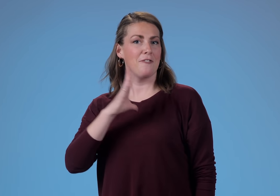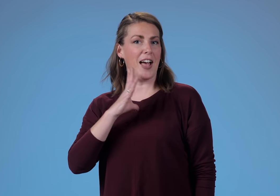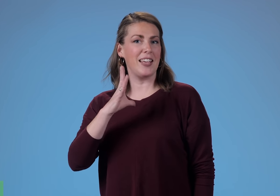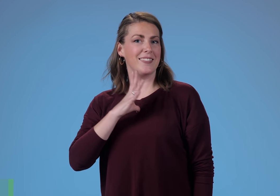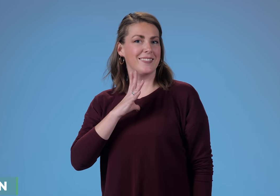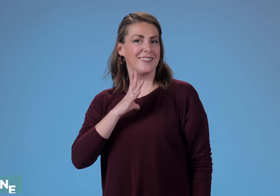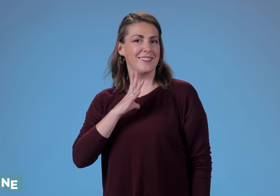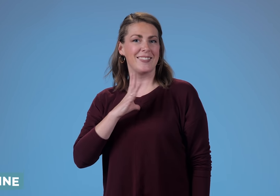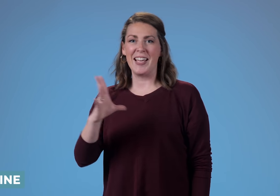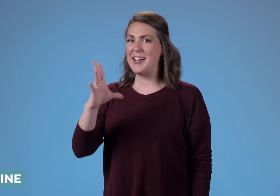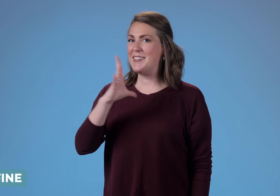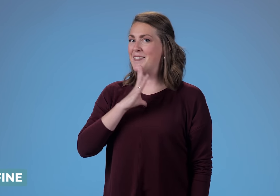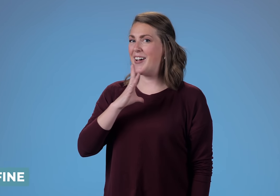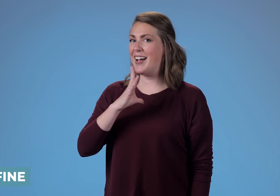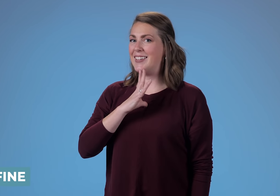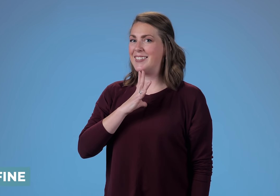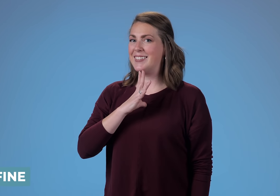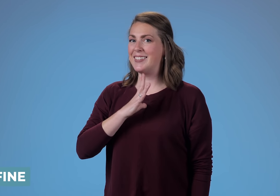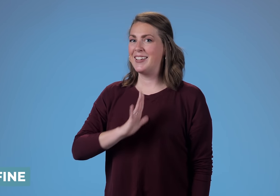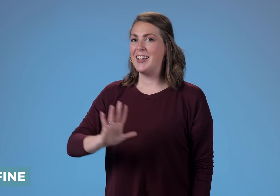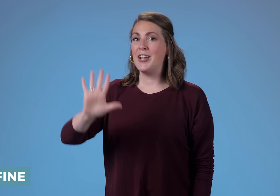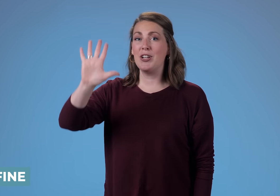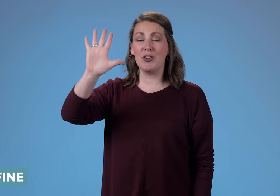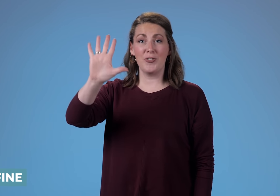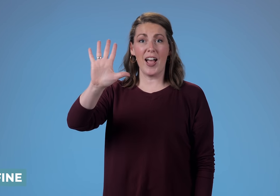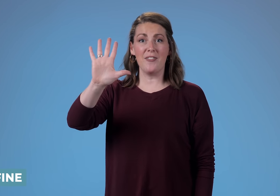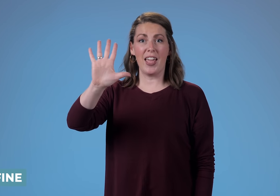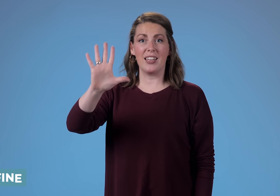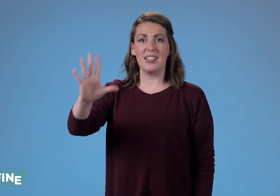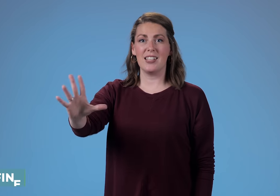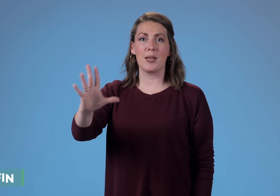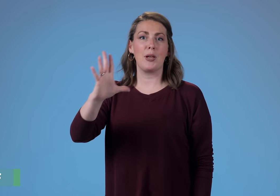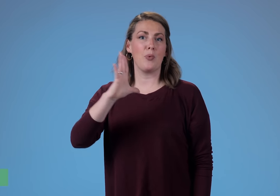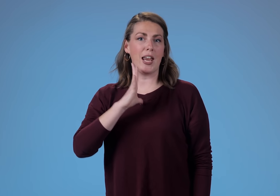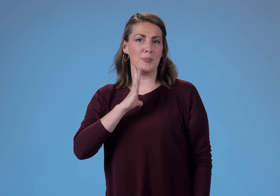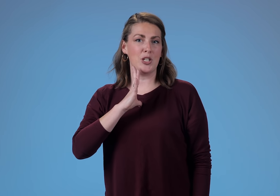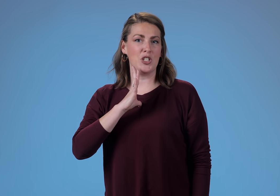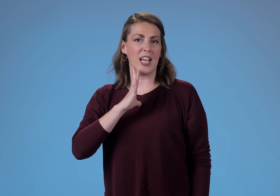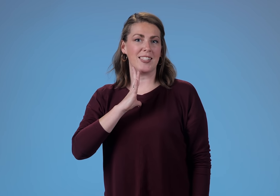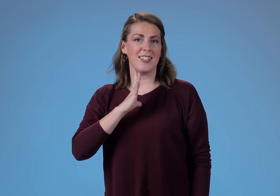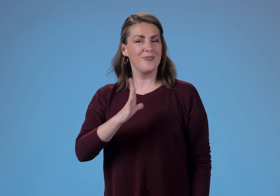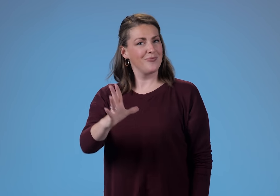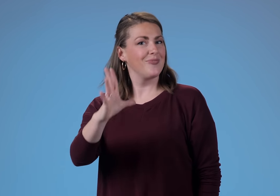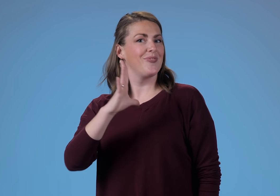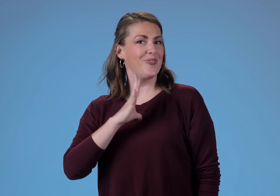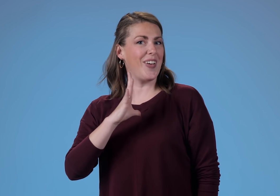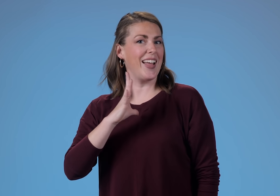FINE FINE Your five hand is coming right up to your chest. FINE